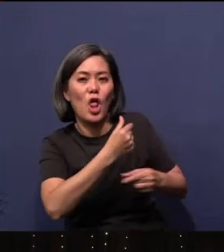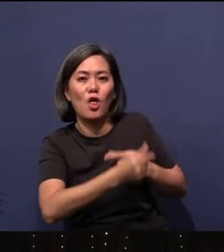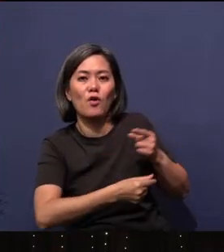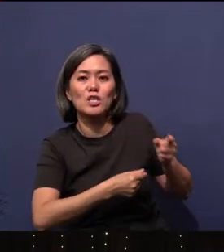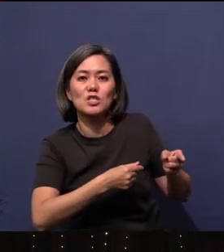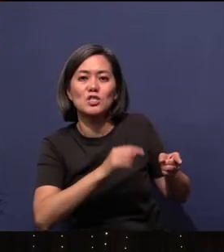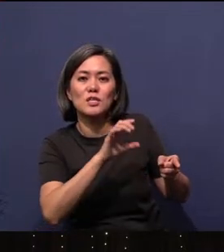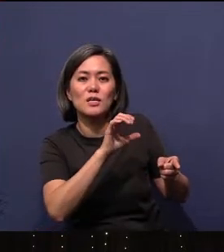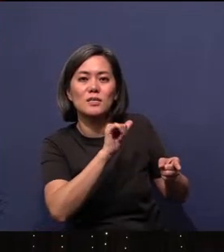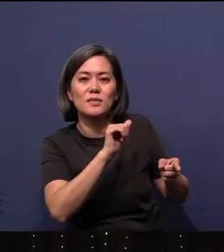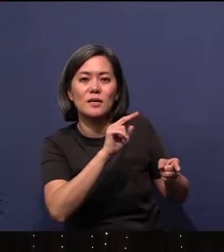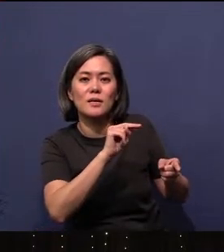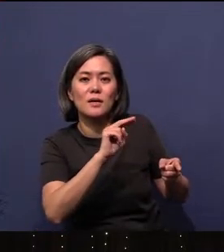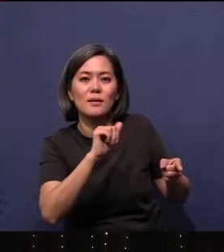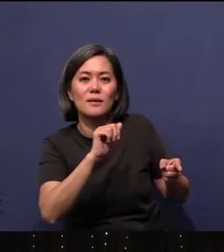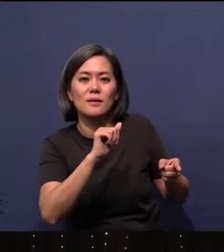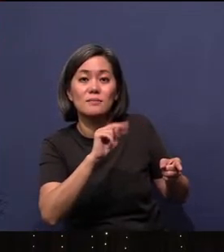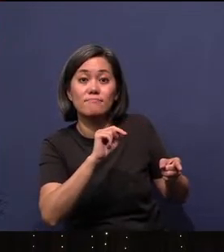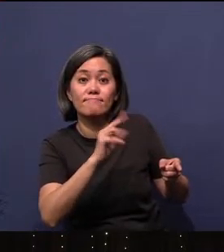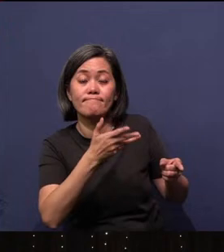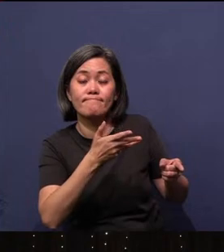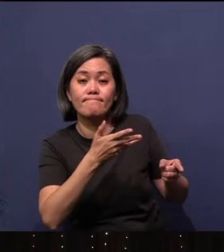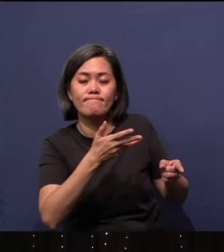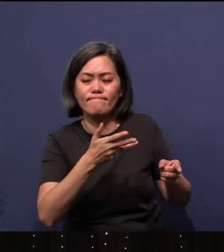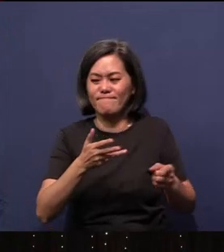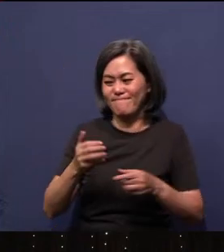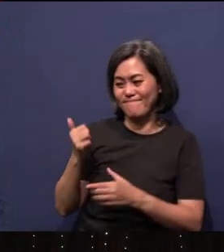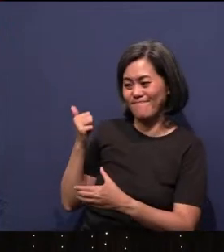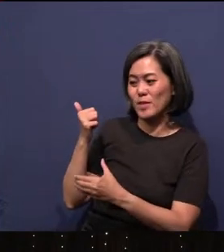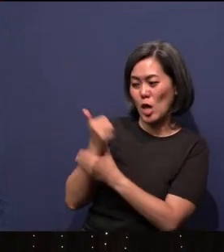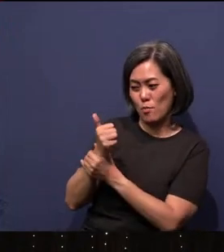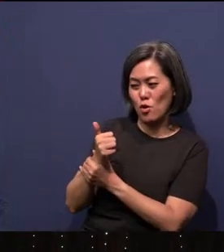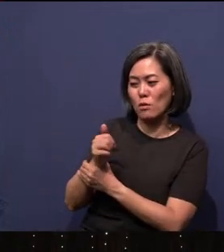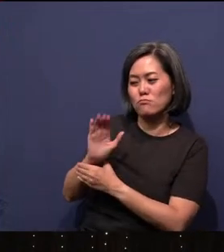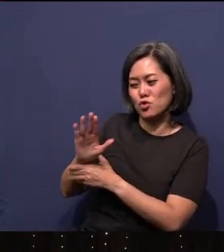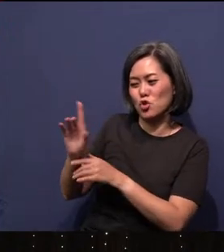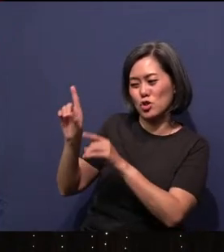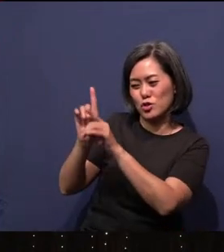Abraham, yeah… his descendants never